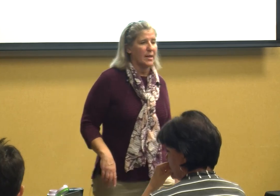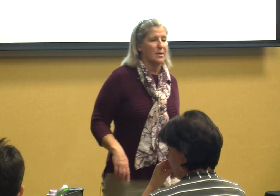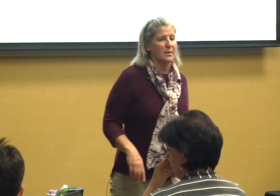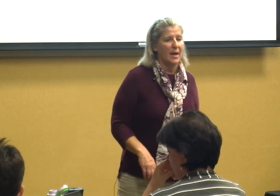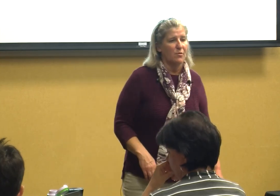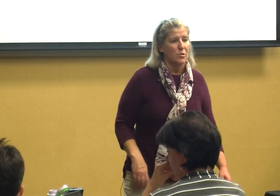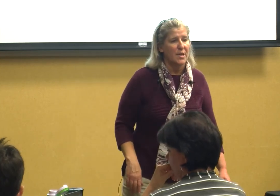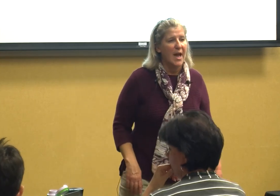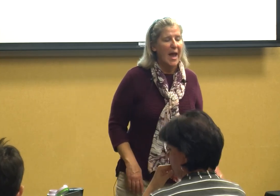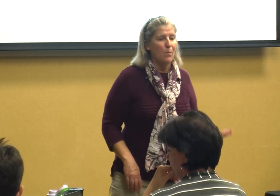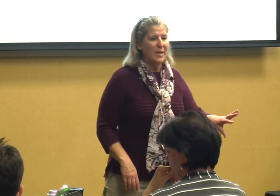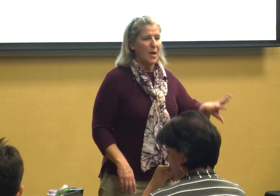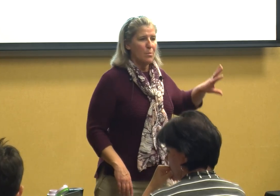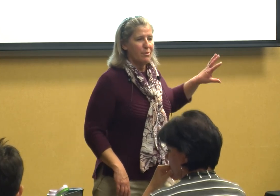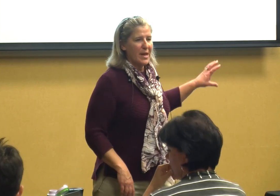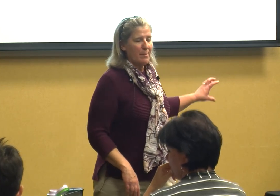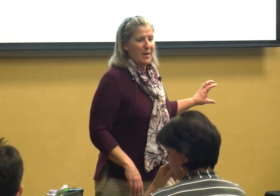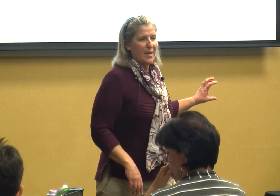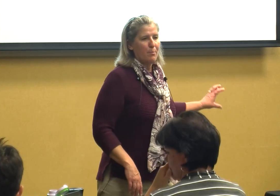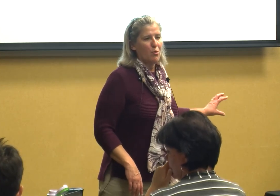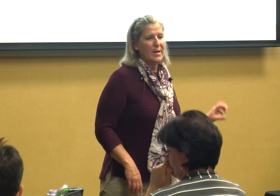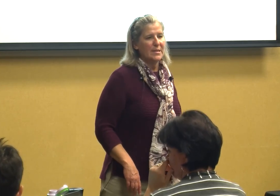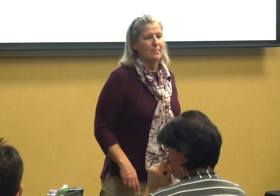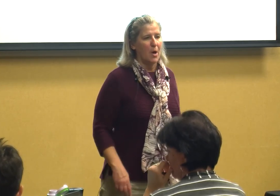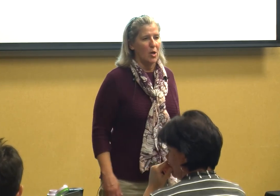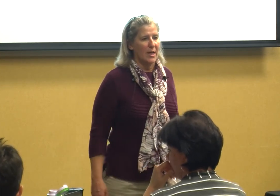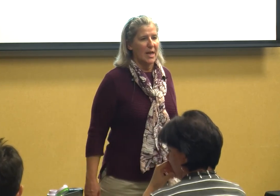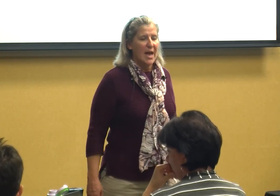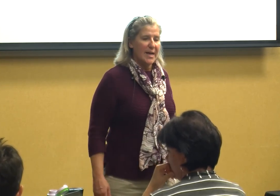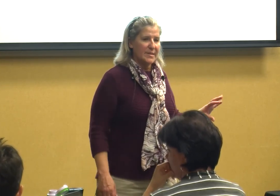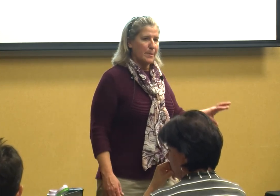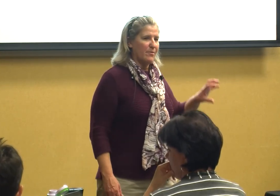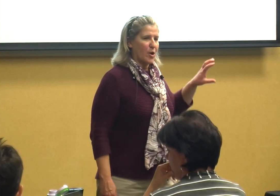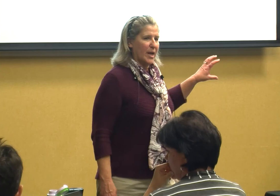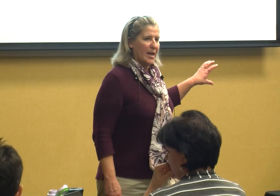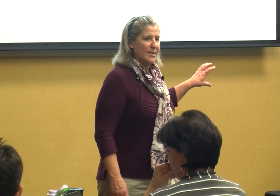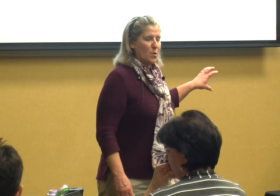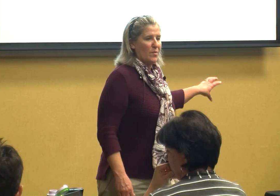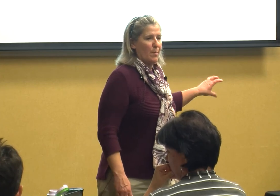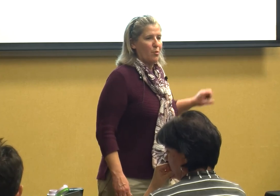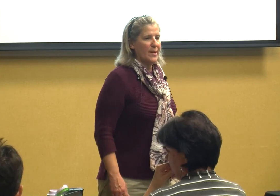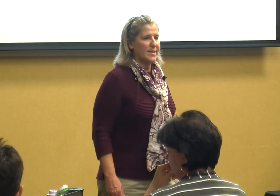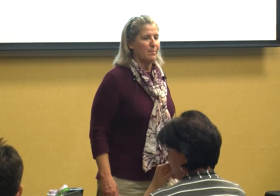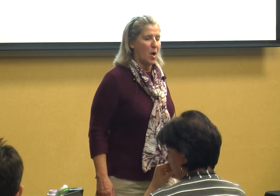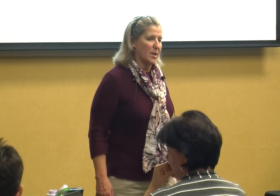levels and we don't think about that pre-symbolic and some of our kids are on that pre symbolic